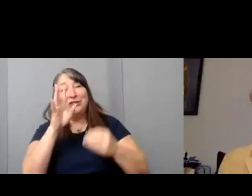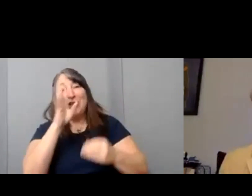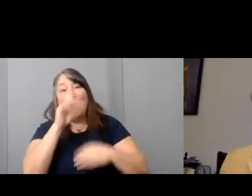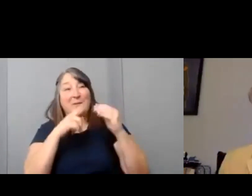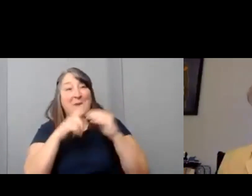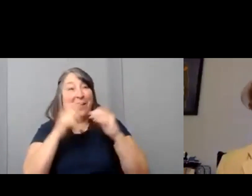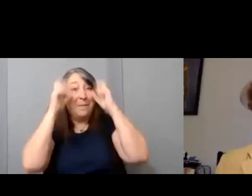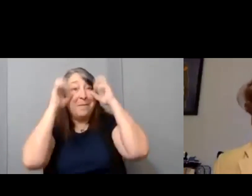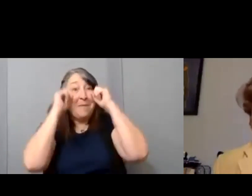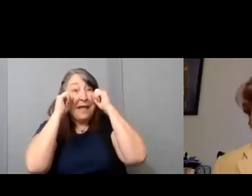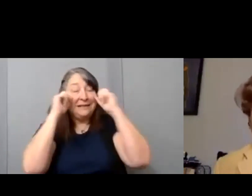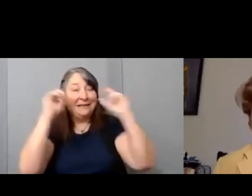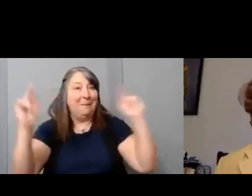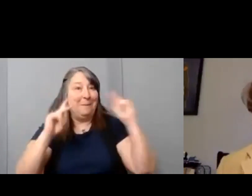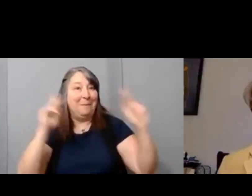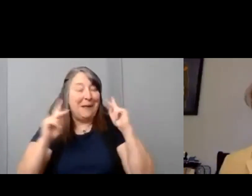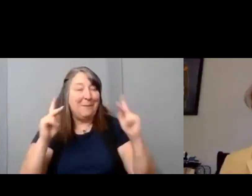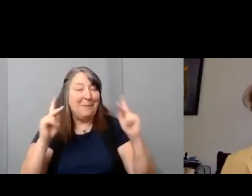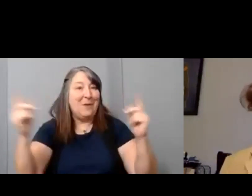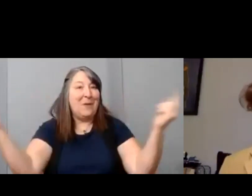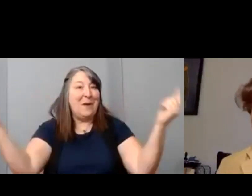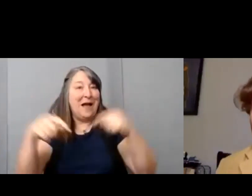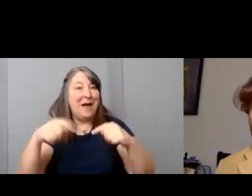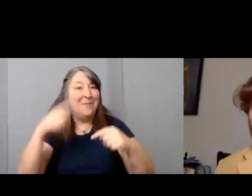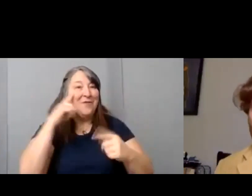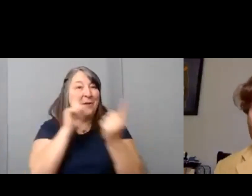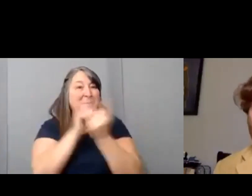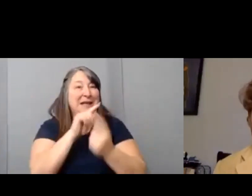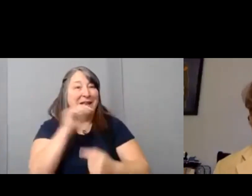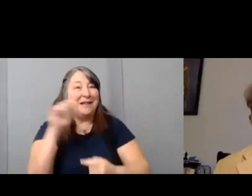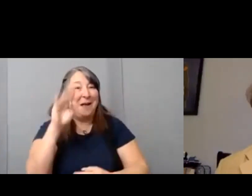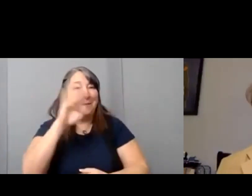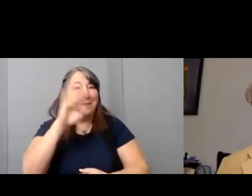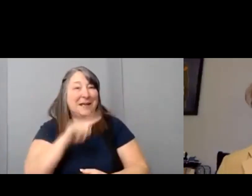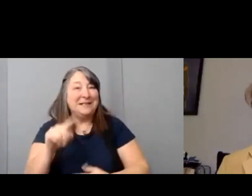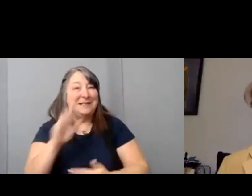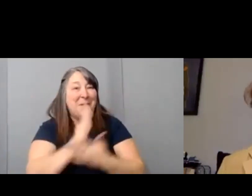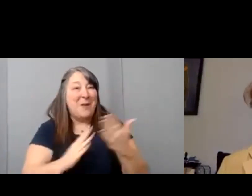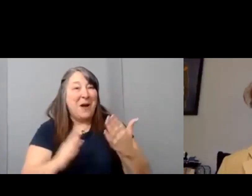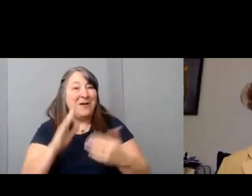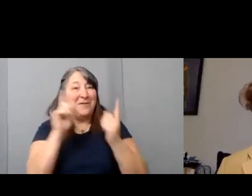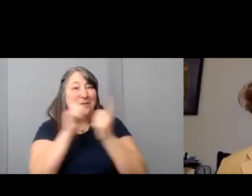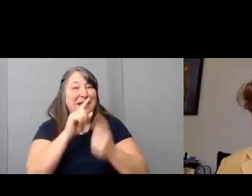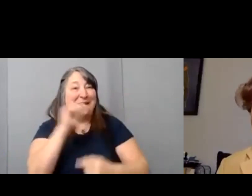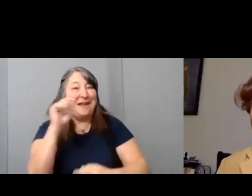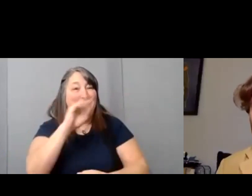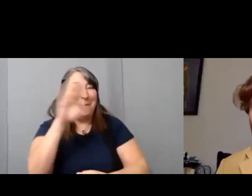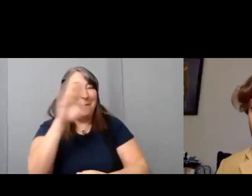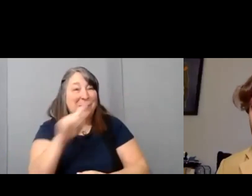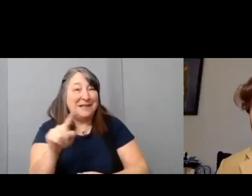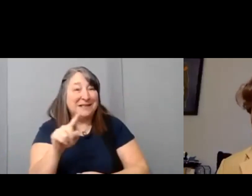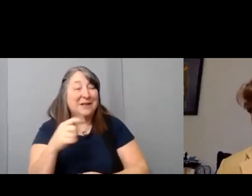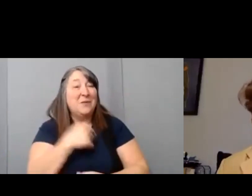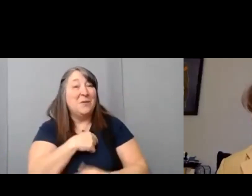that come out uh to Meet the Biz and are part of Meet the Biz. You know we've had judges uh with and